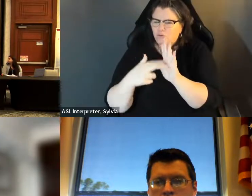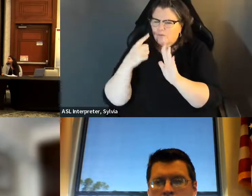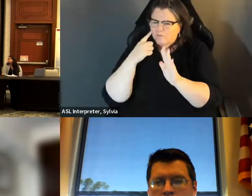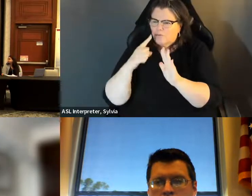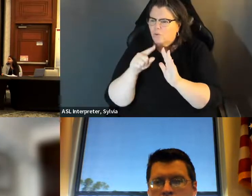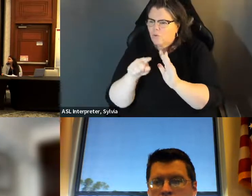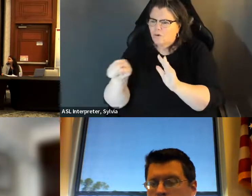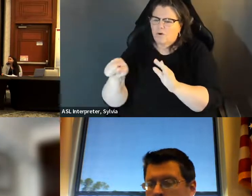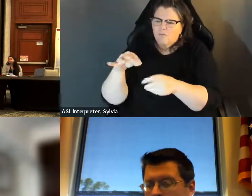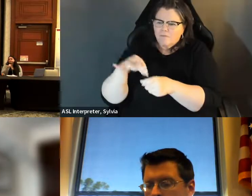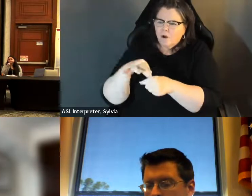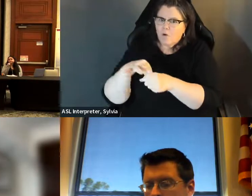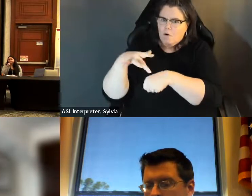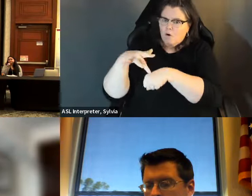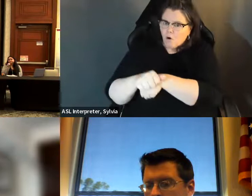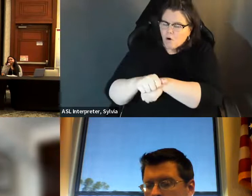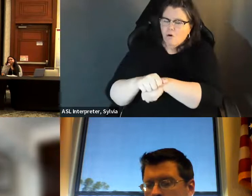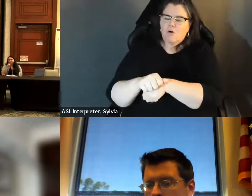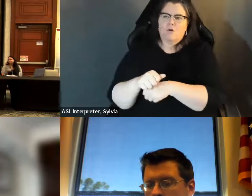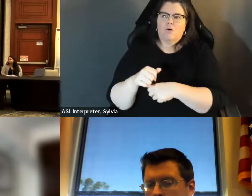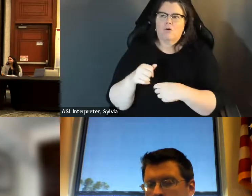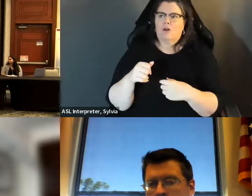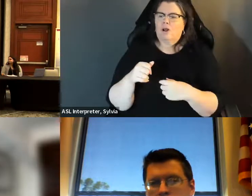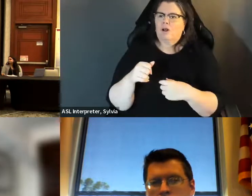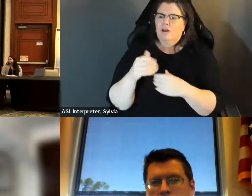where the same folks advocating for more restrictive voting for less early voting for fewer.